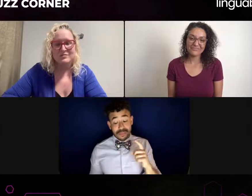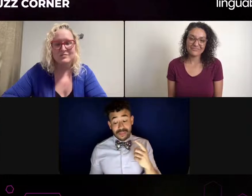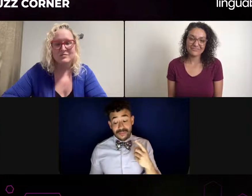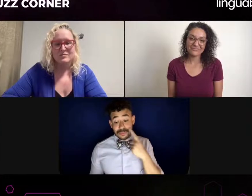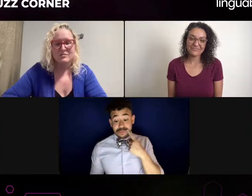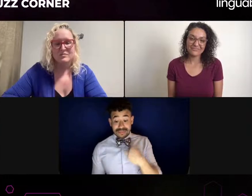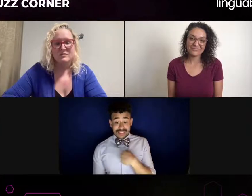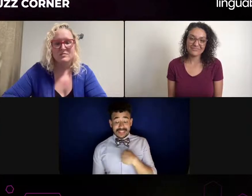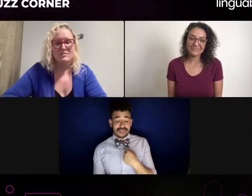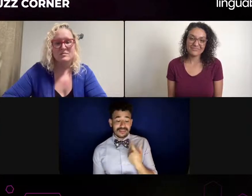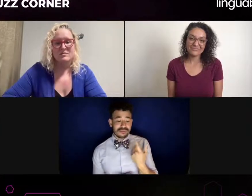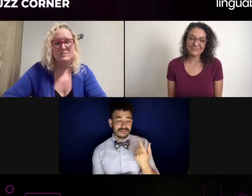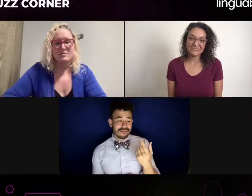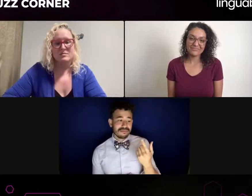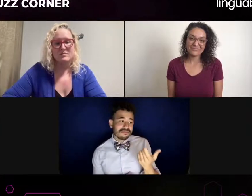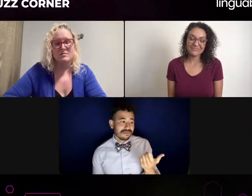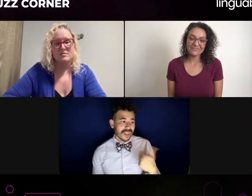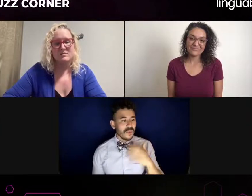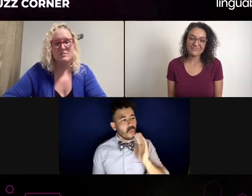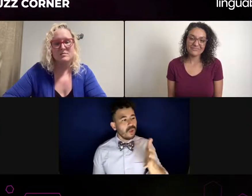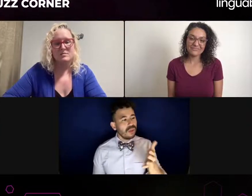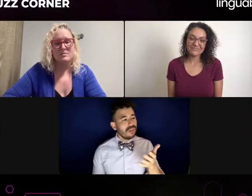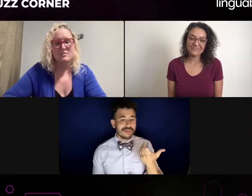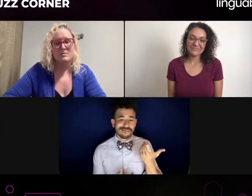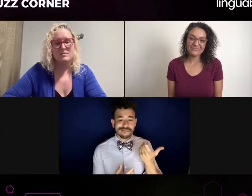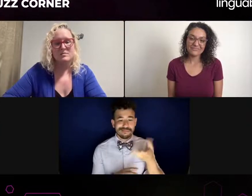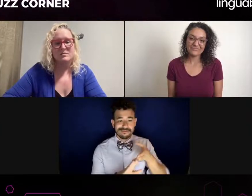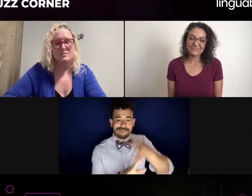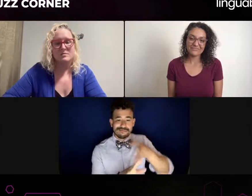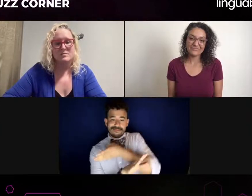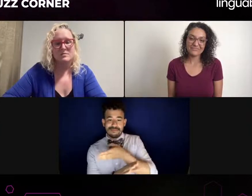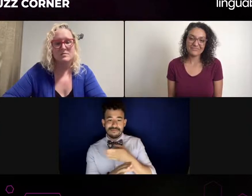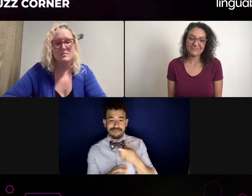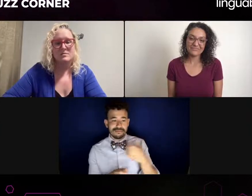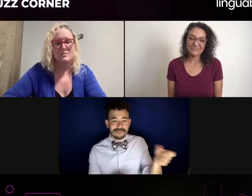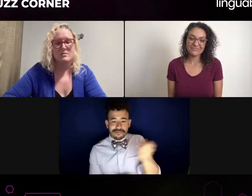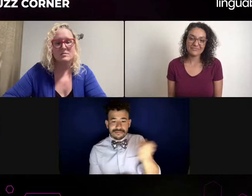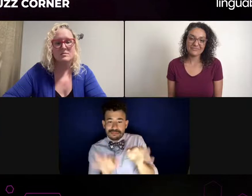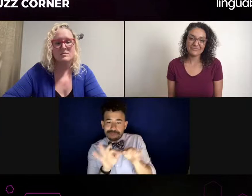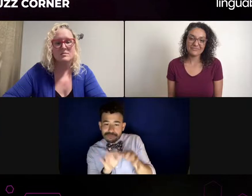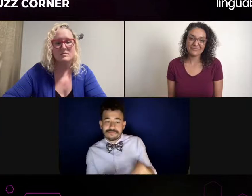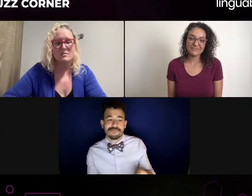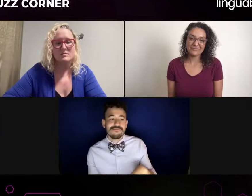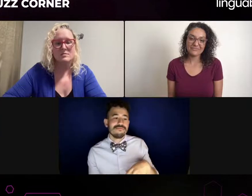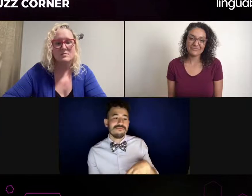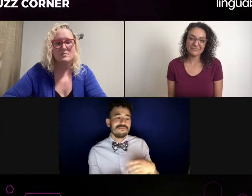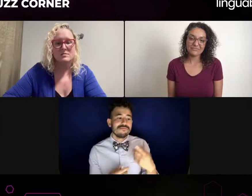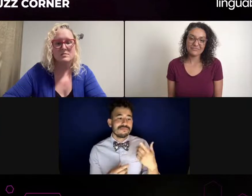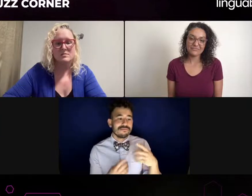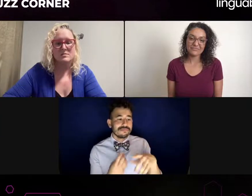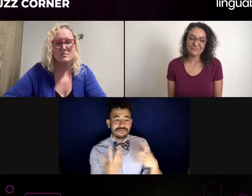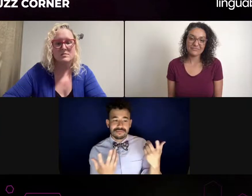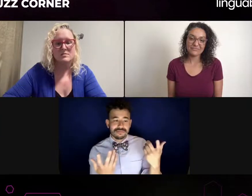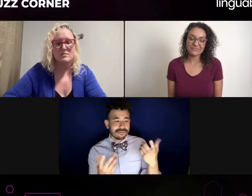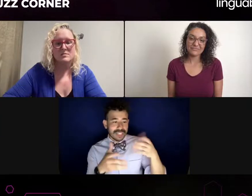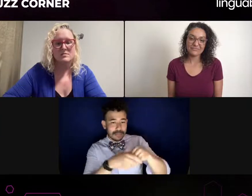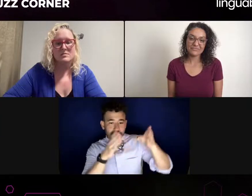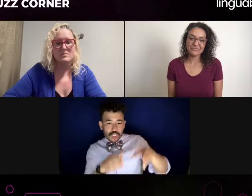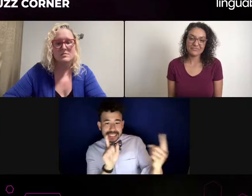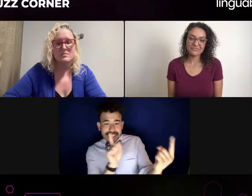or a strong character, or they have strong allyship. For me, perfect world. That's why I said in a perfect world I would have a team.